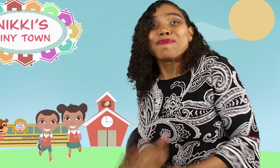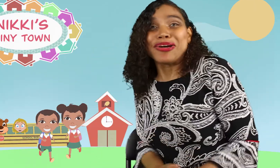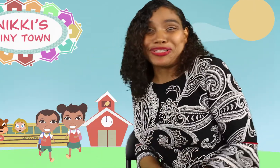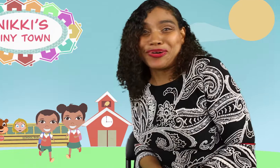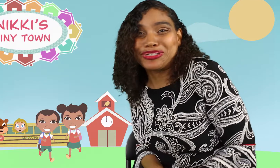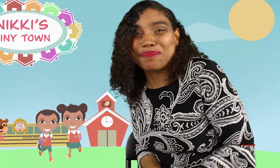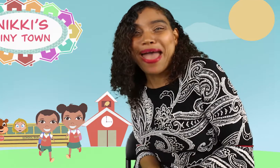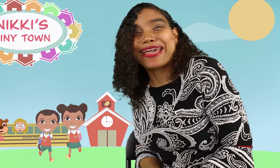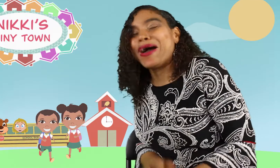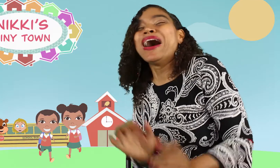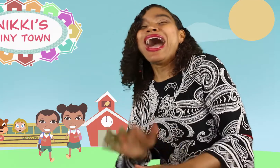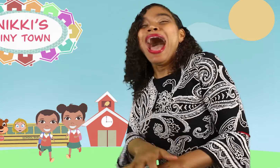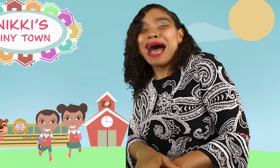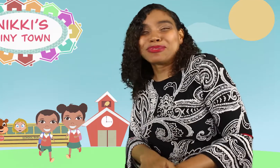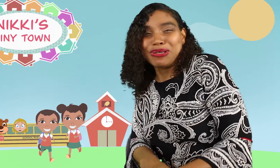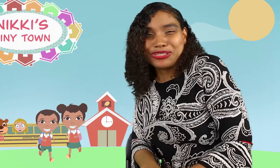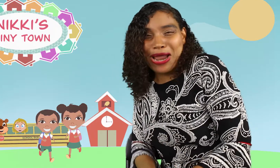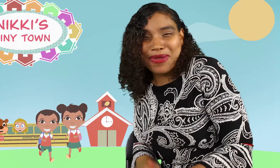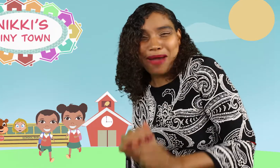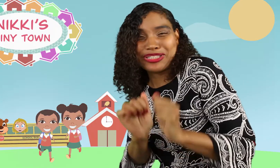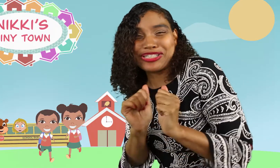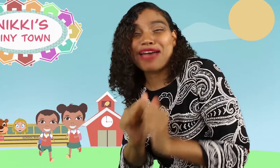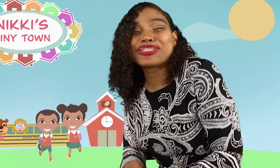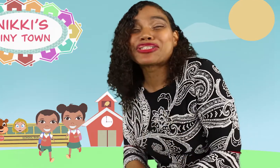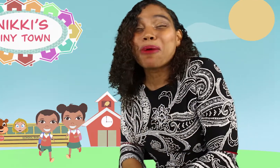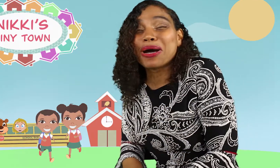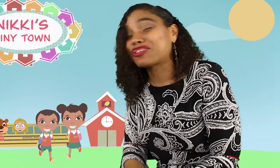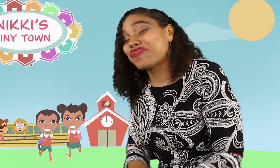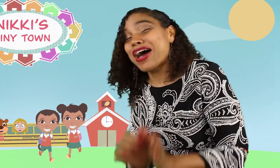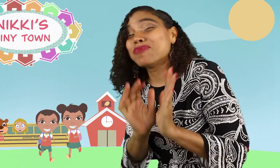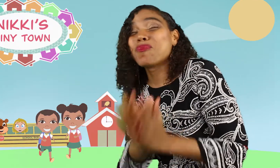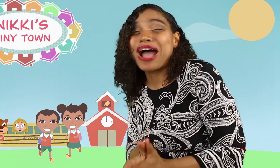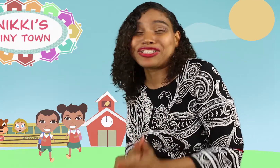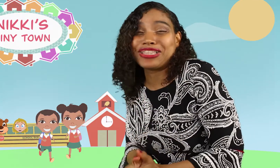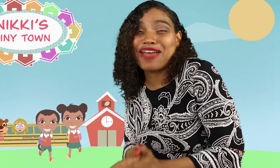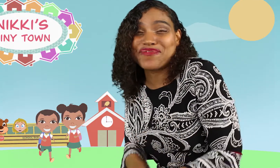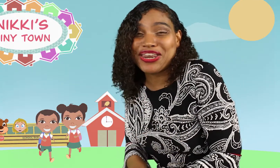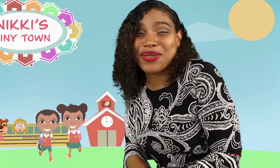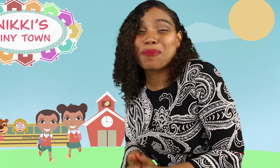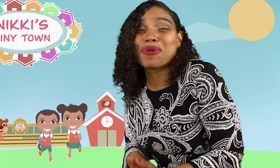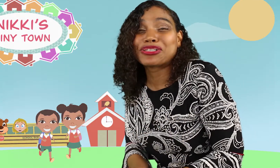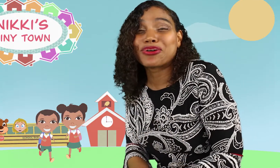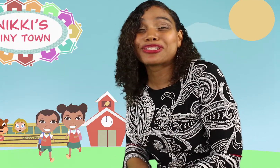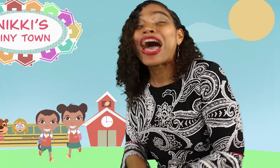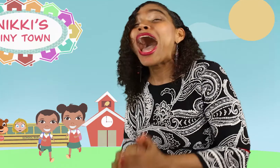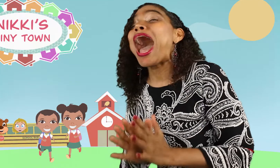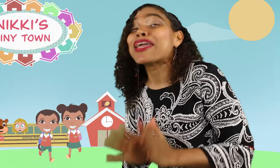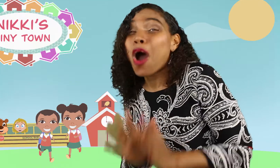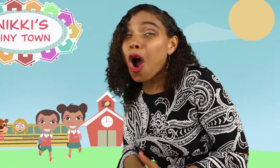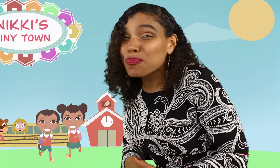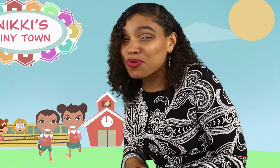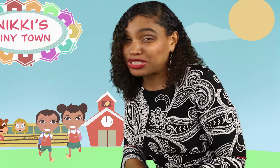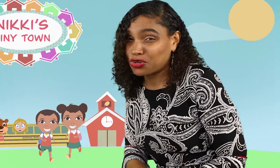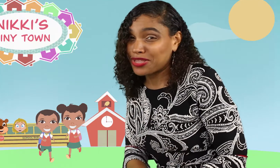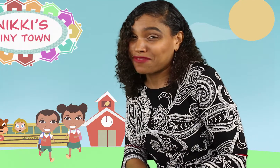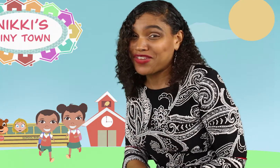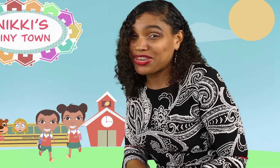Oh! Oh boys and girls you're back! I'm so sorry, I was just having so much fun watching that video, boys and girls. I hope you enjoyed the video